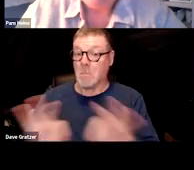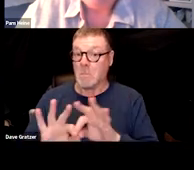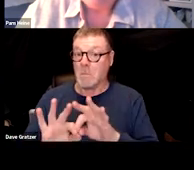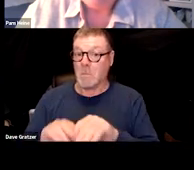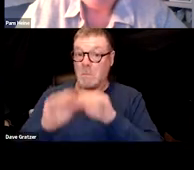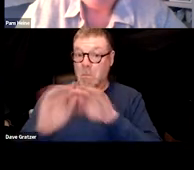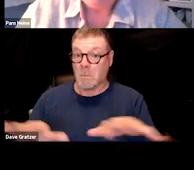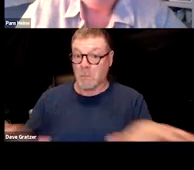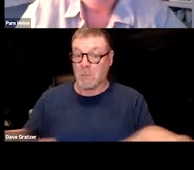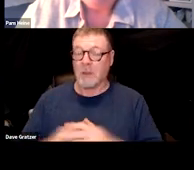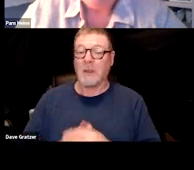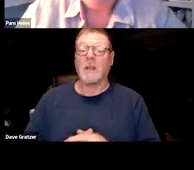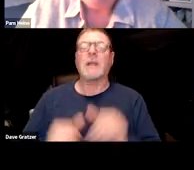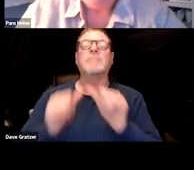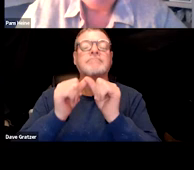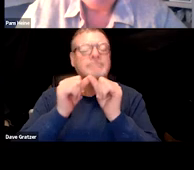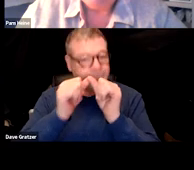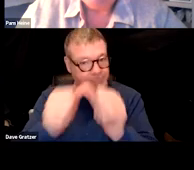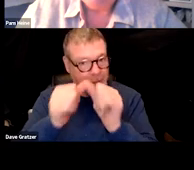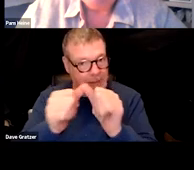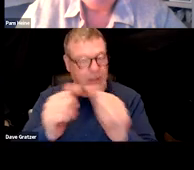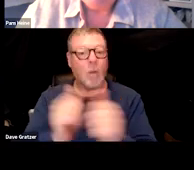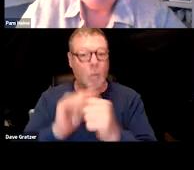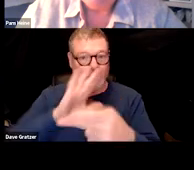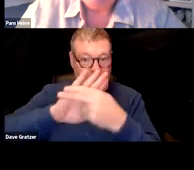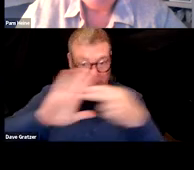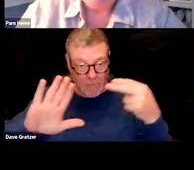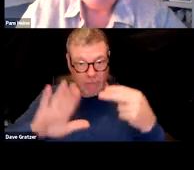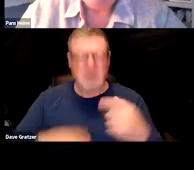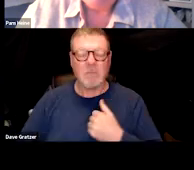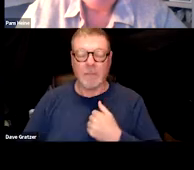and consistent with that diagnosis, I'm gonna use that.